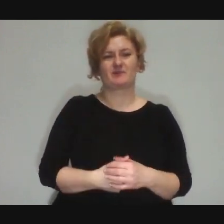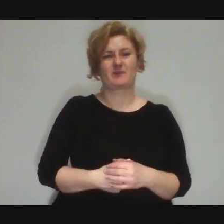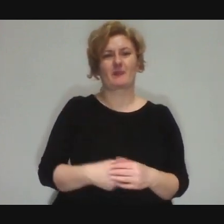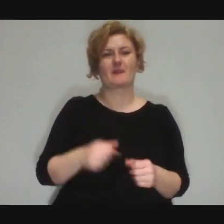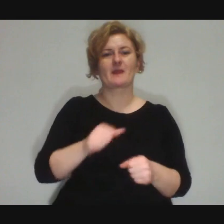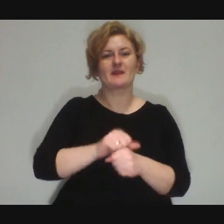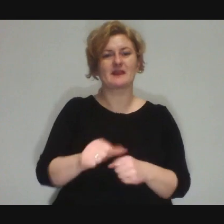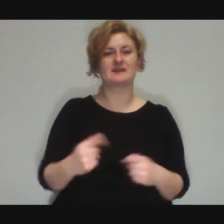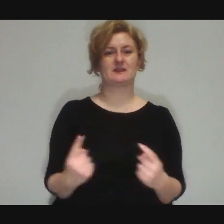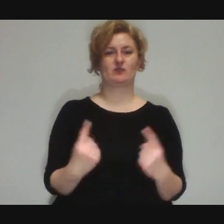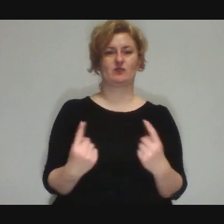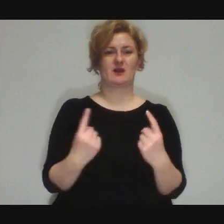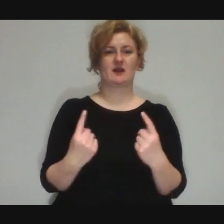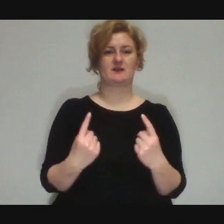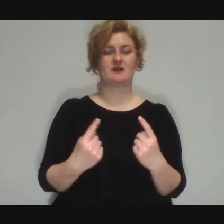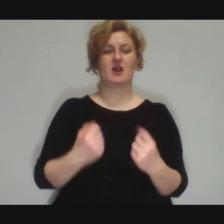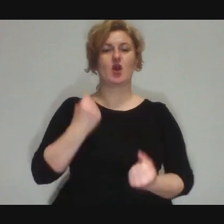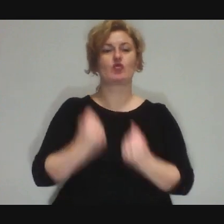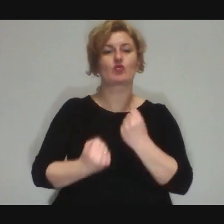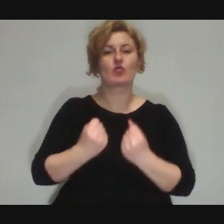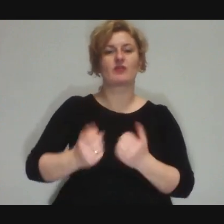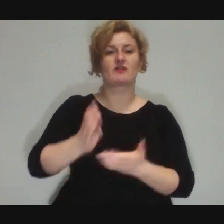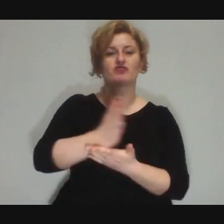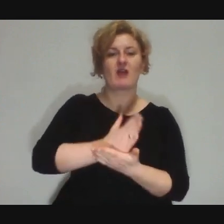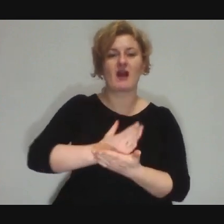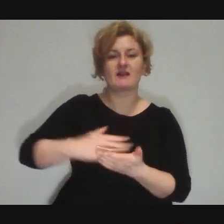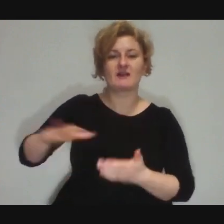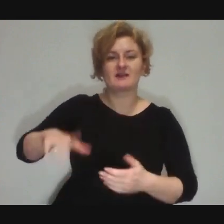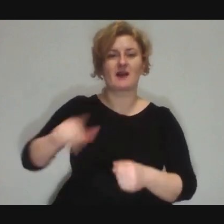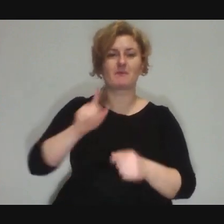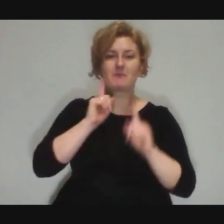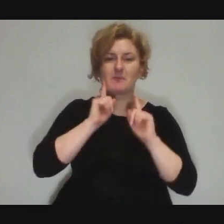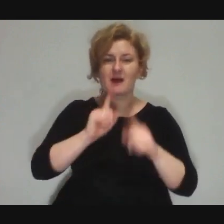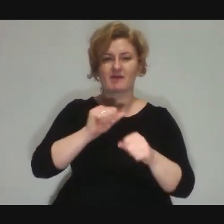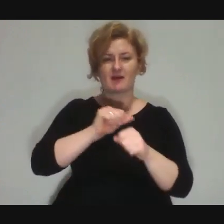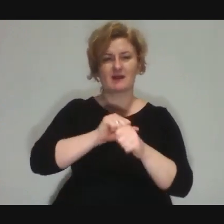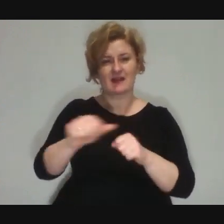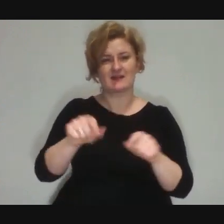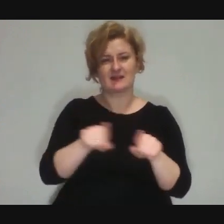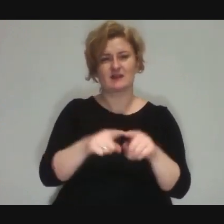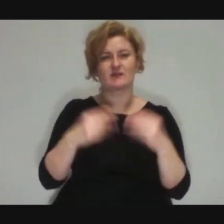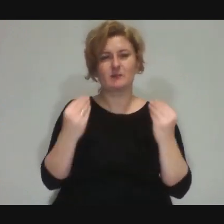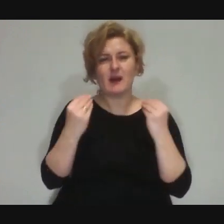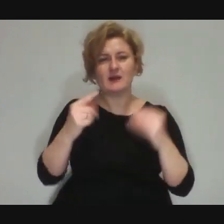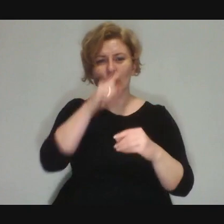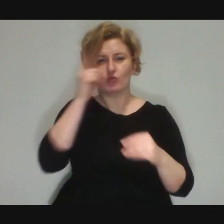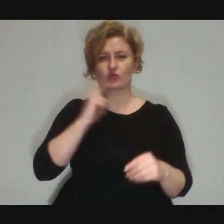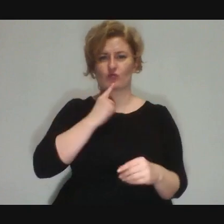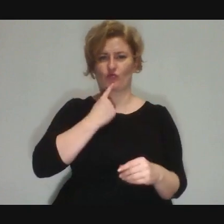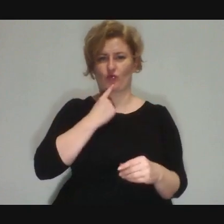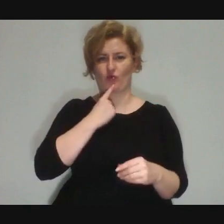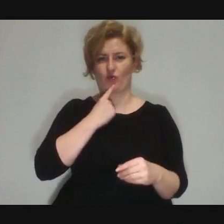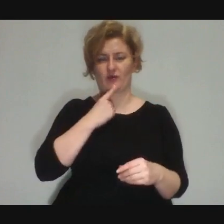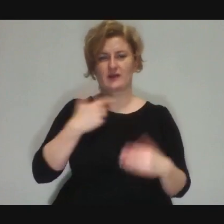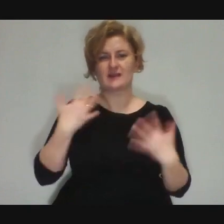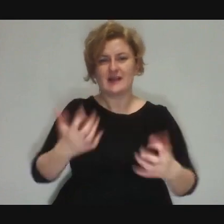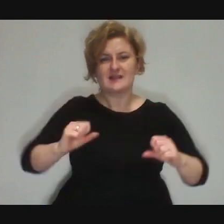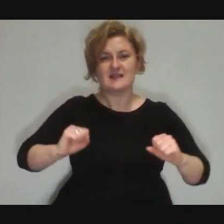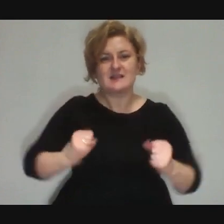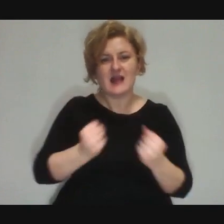Because sometimes it happens that in these difficult neighbourhoods you have fantastic young people who want to act, then there is something new, there is a chance to bounce back from this life.